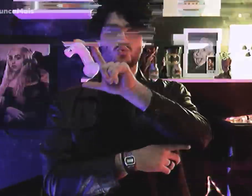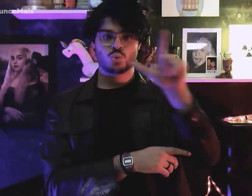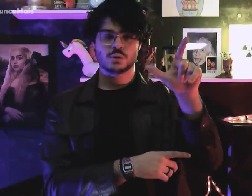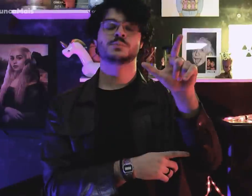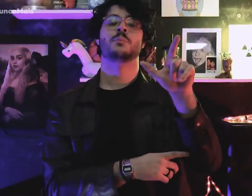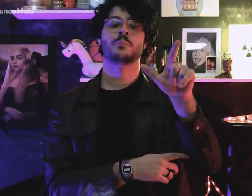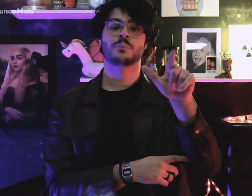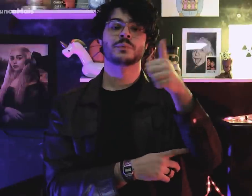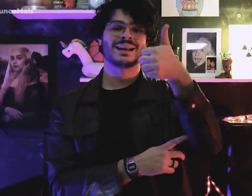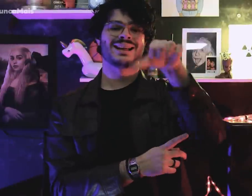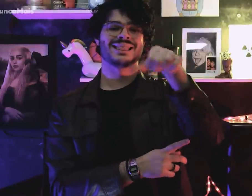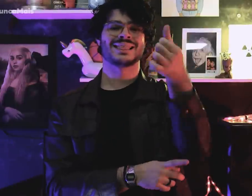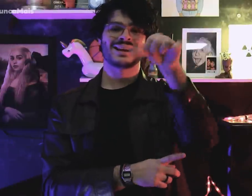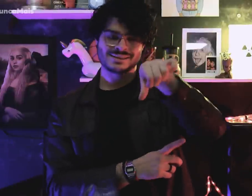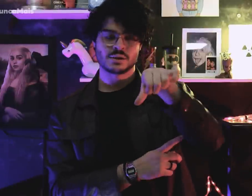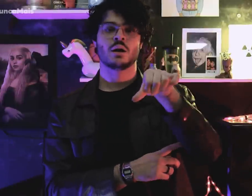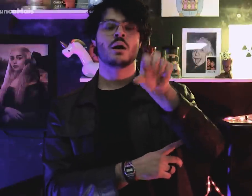In July 1969,